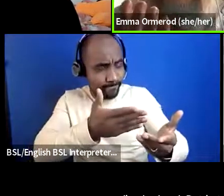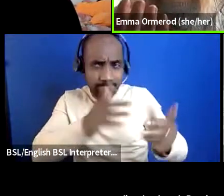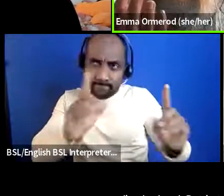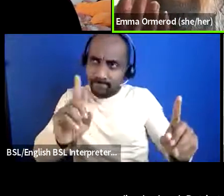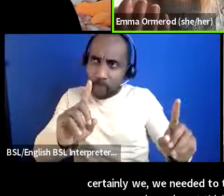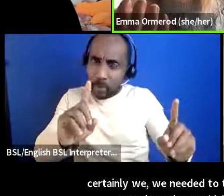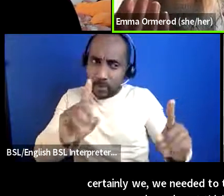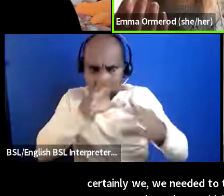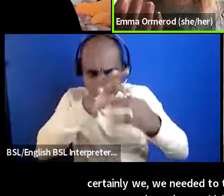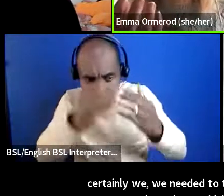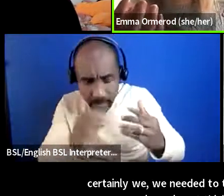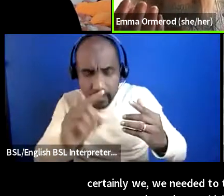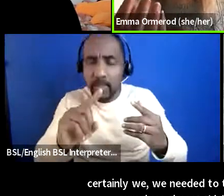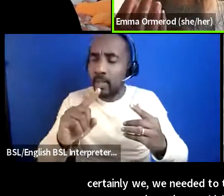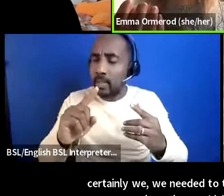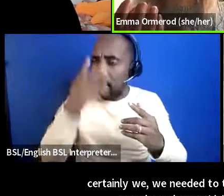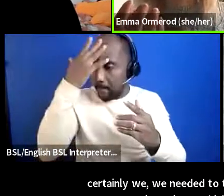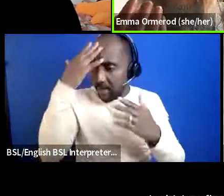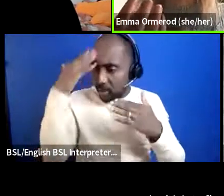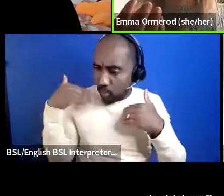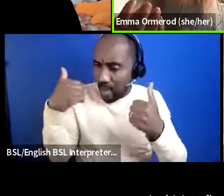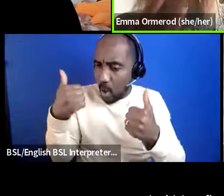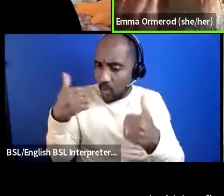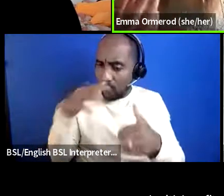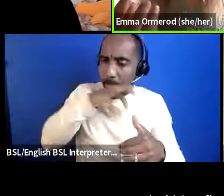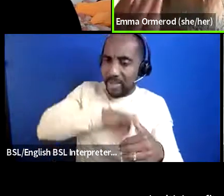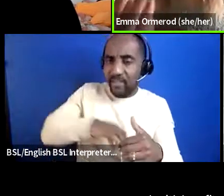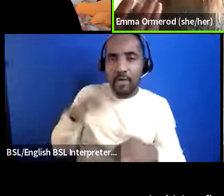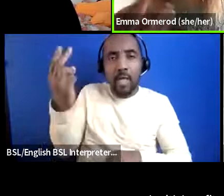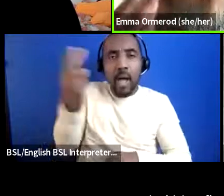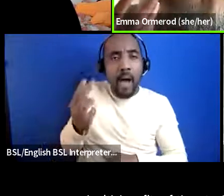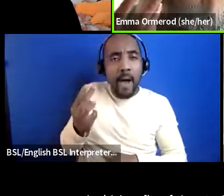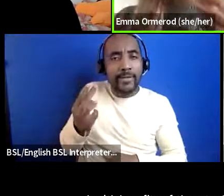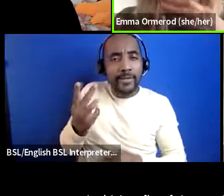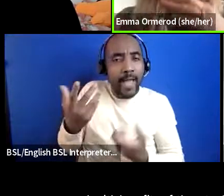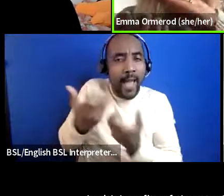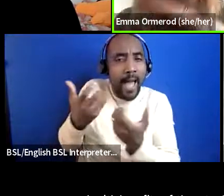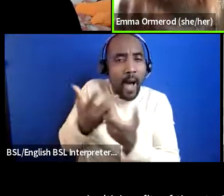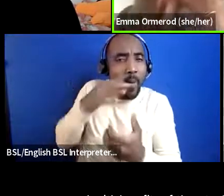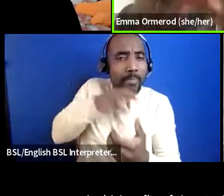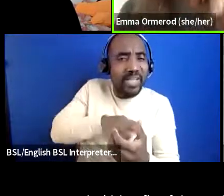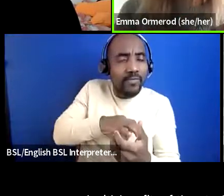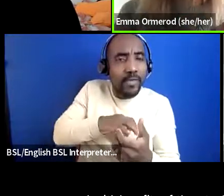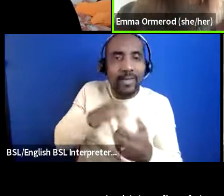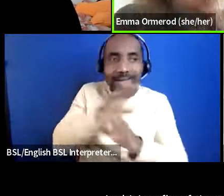arts so so it's not an arts project otherwise the the lottery will be thinking well you know maybe